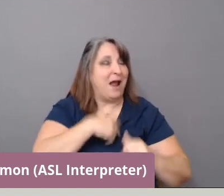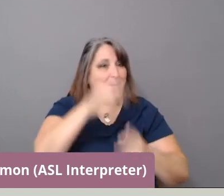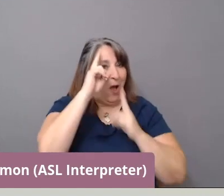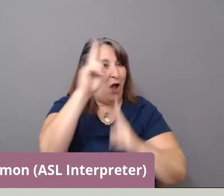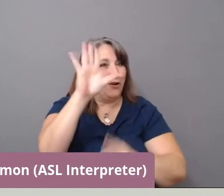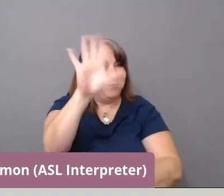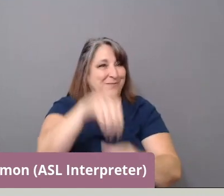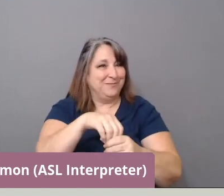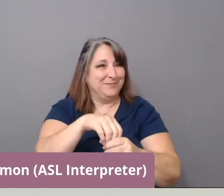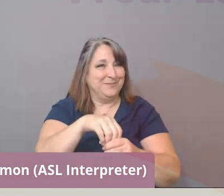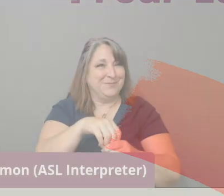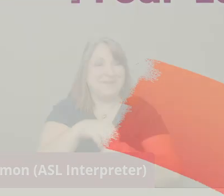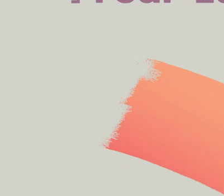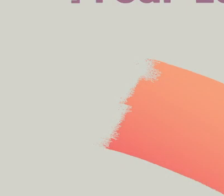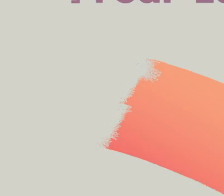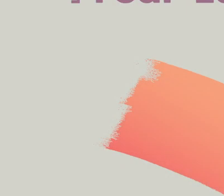Thank you, Maria.